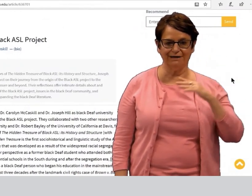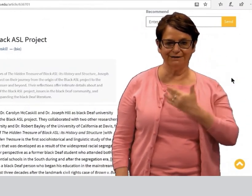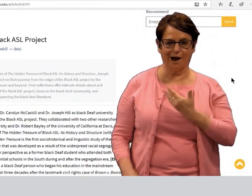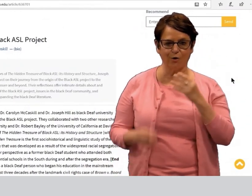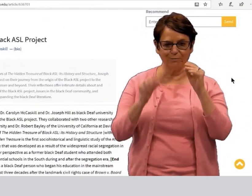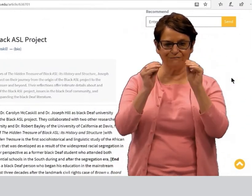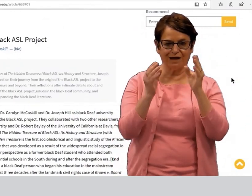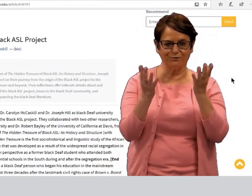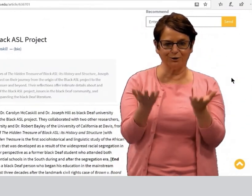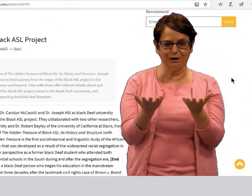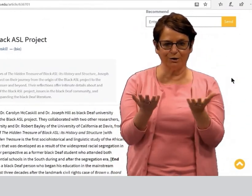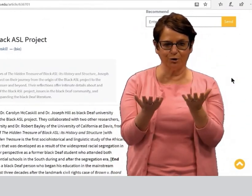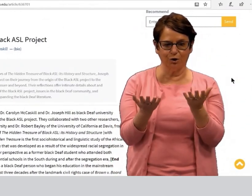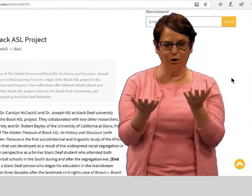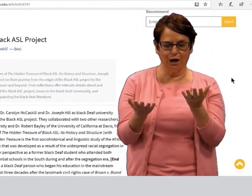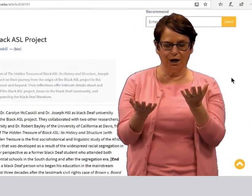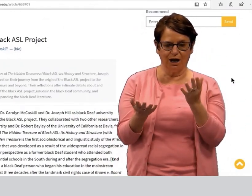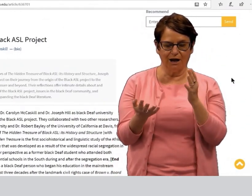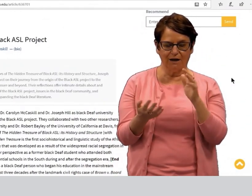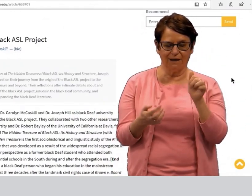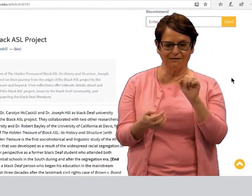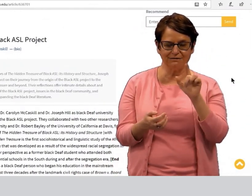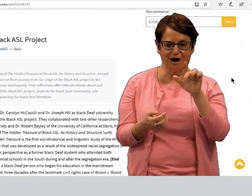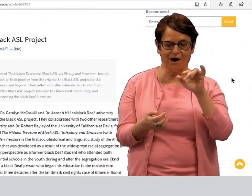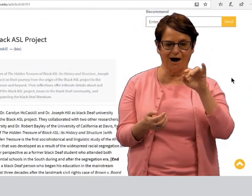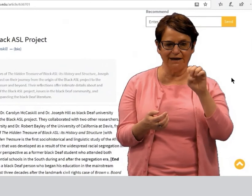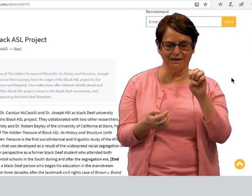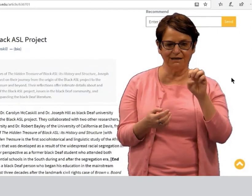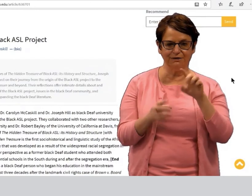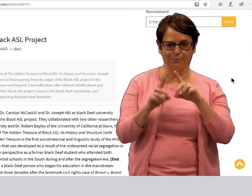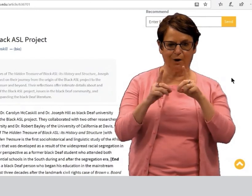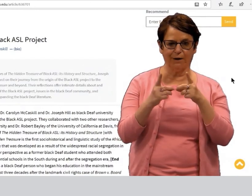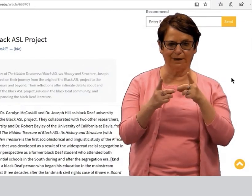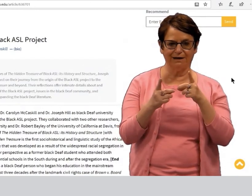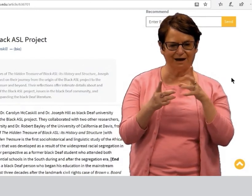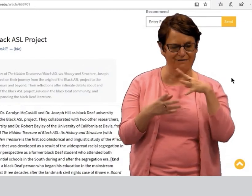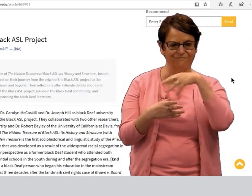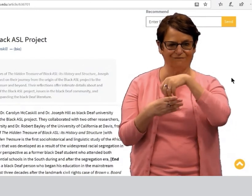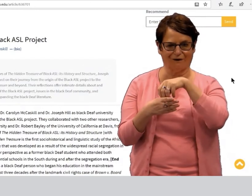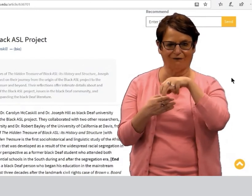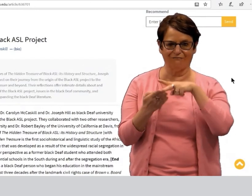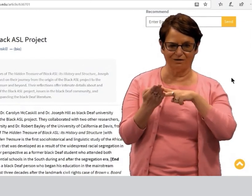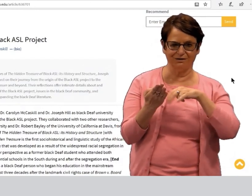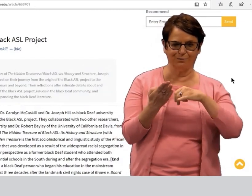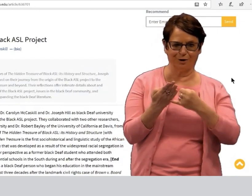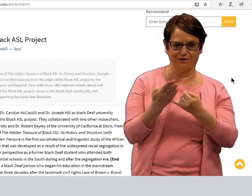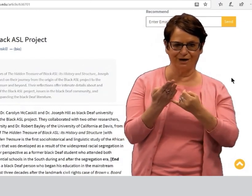Joseph Hill, our professor here in the ASLIE department,